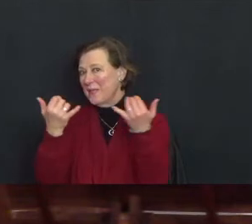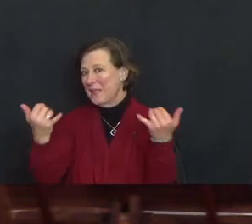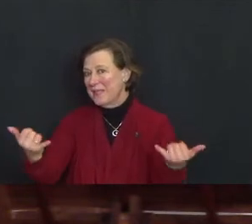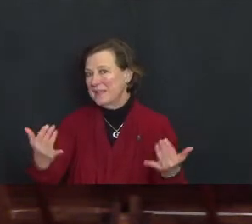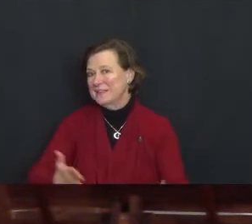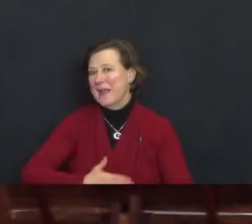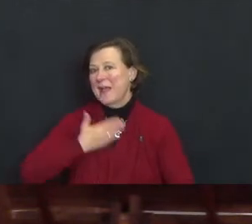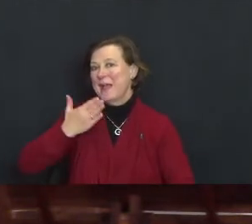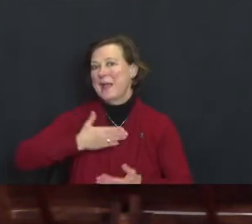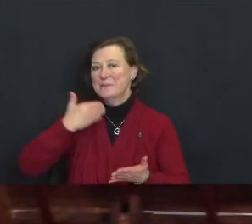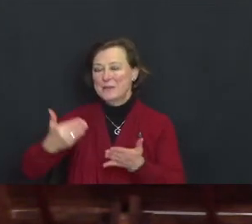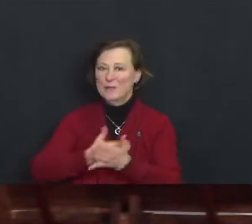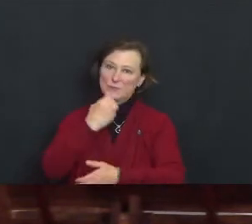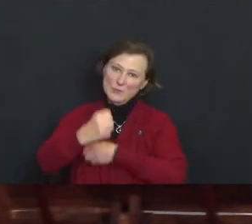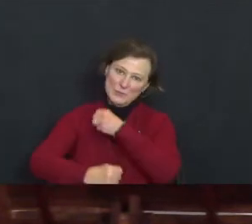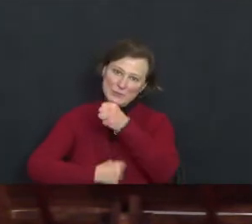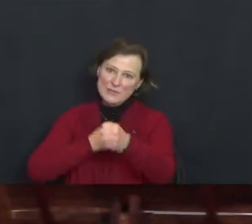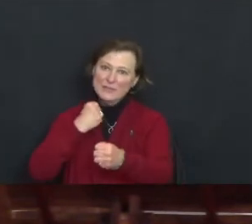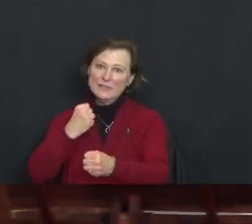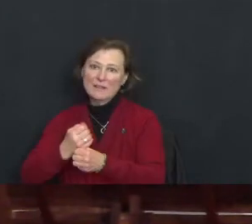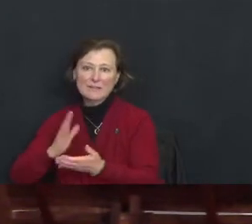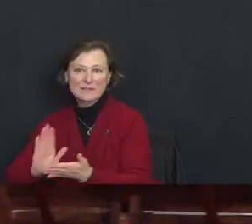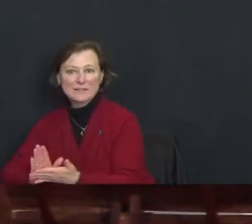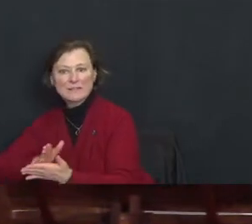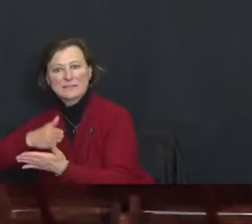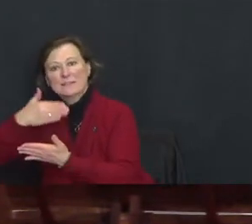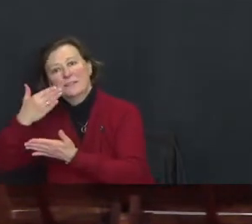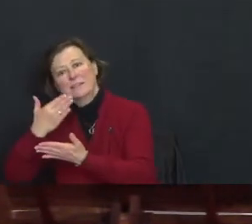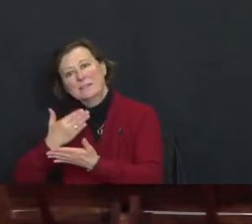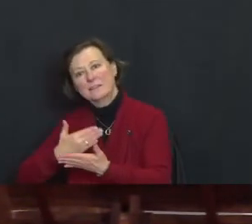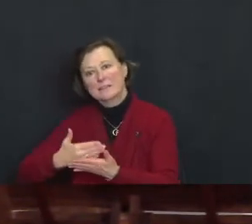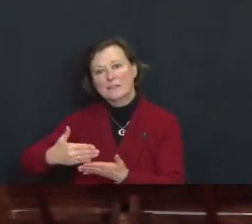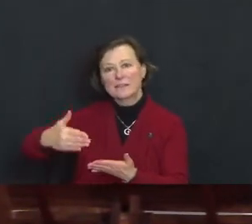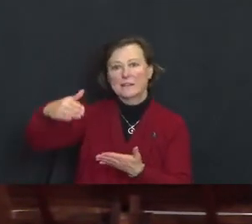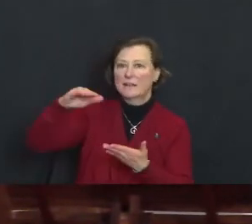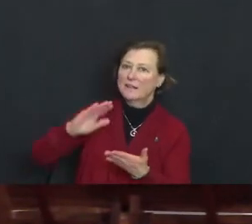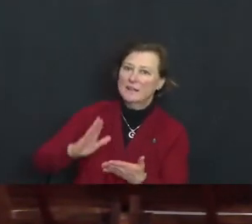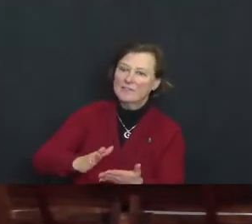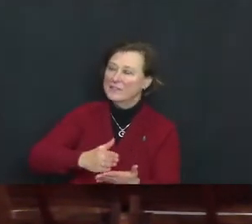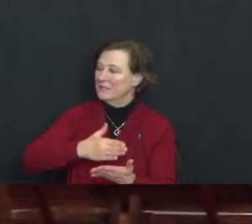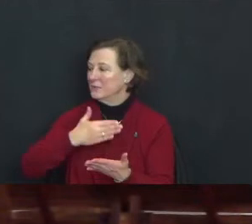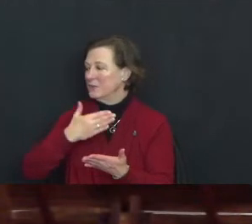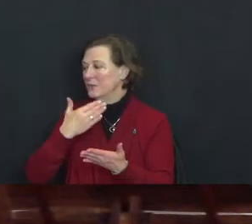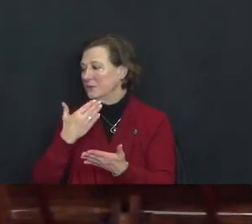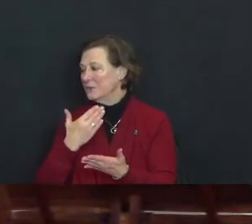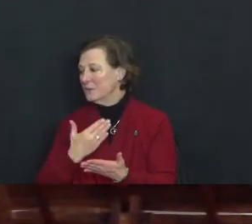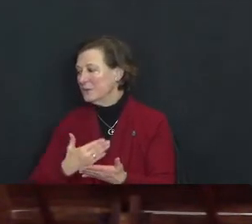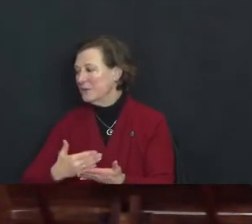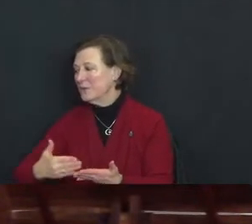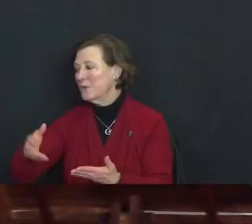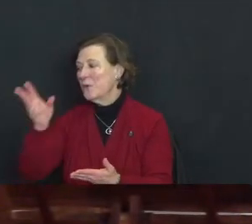Sing levy dew, sing levy dew, the water and the wine.